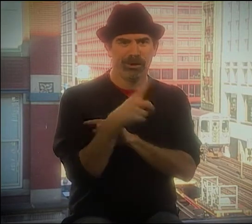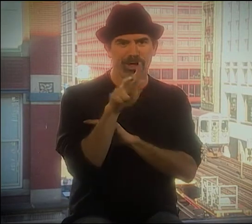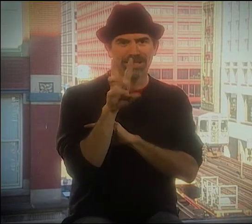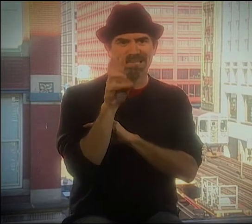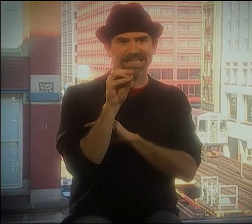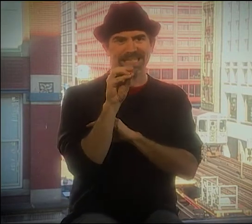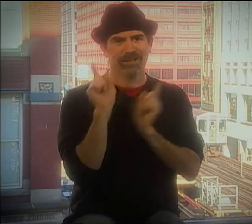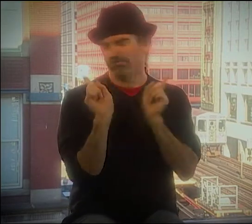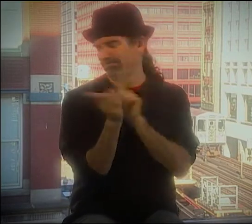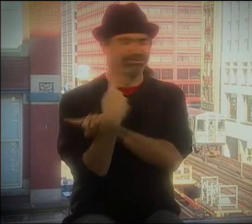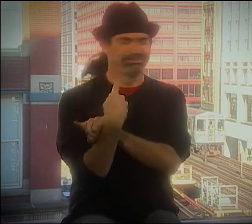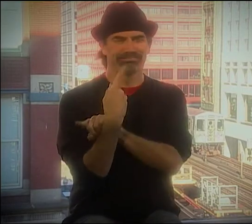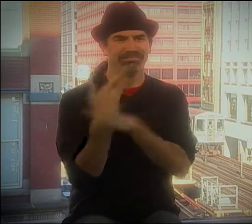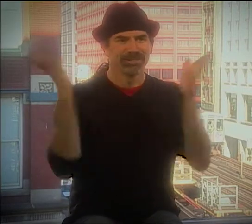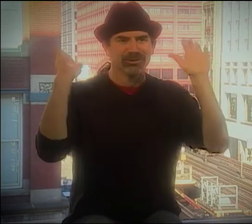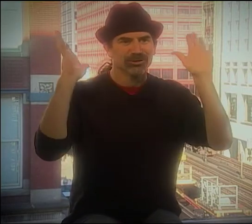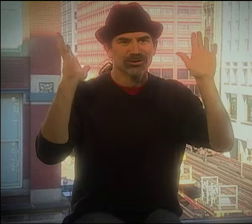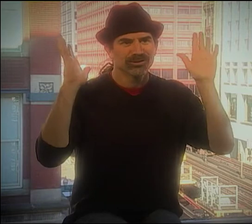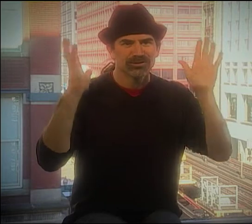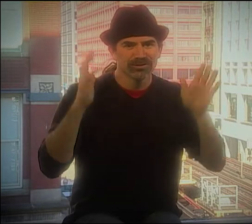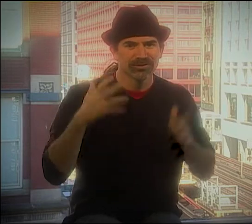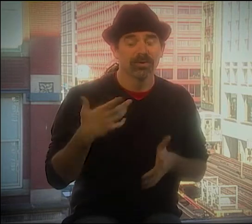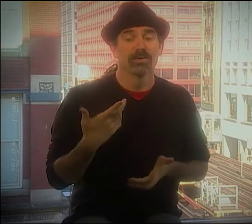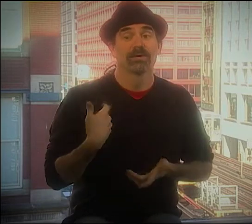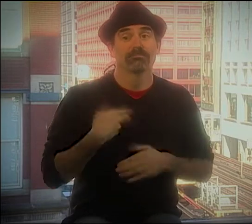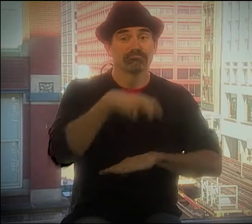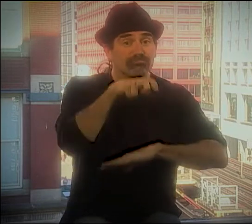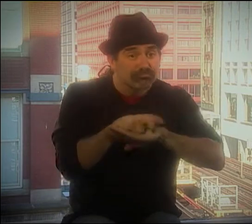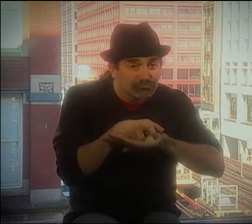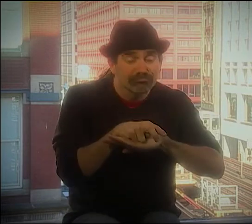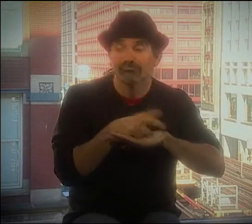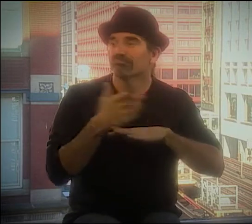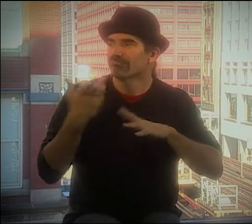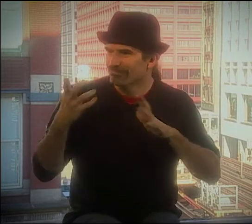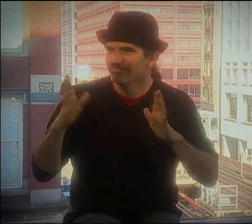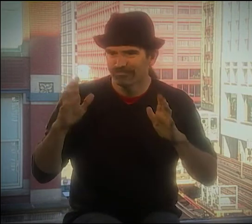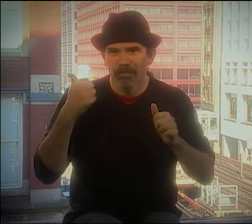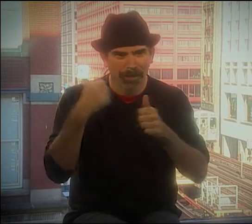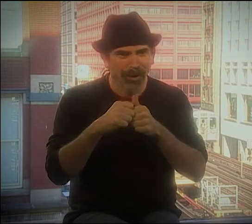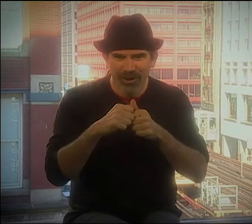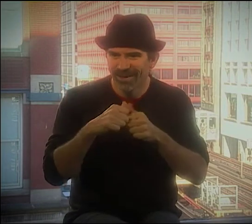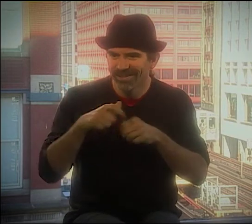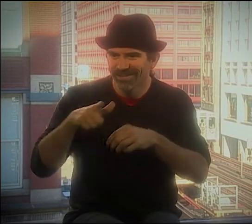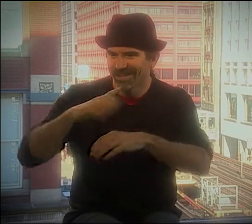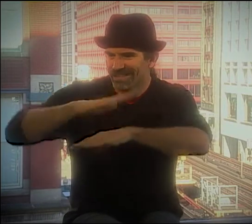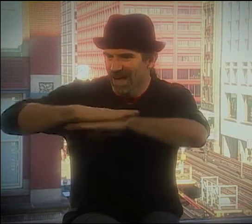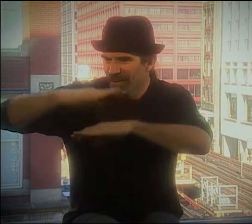WHATEVER I WAS DOING THAT DAY, I DID A 360.